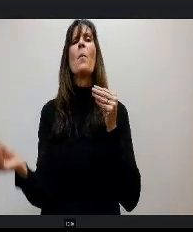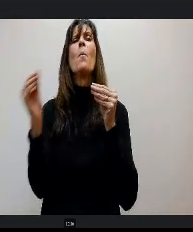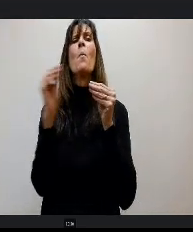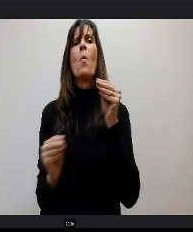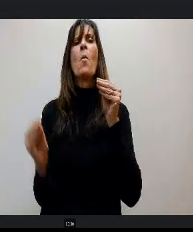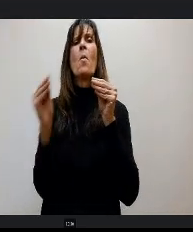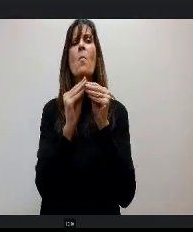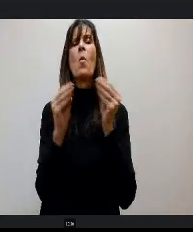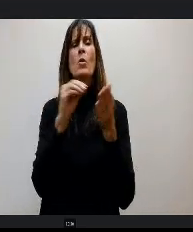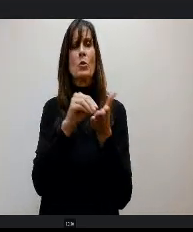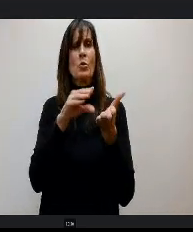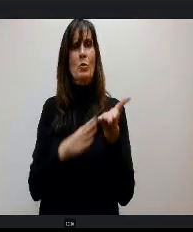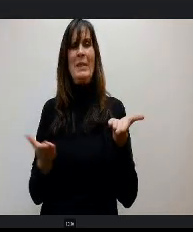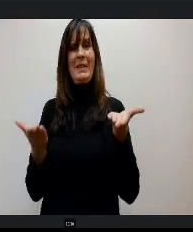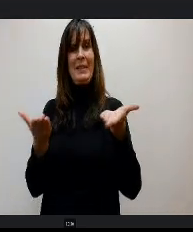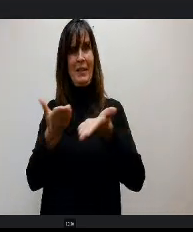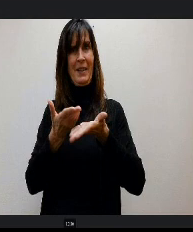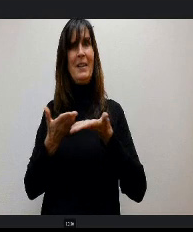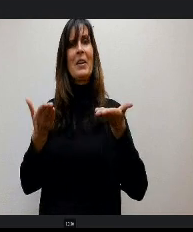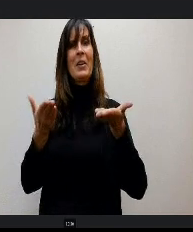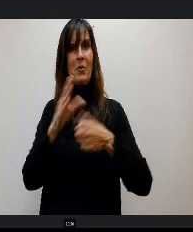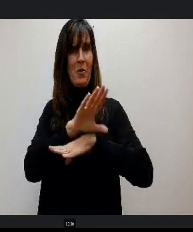Within here in Colorado Springs than any other Challenger Center.